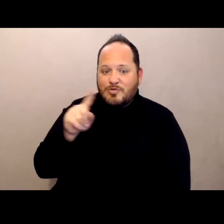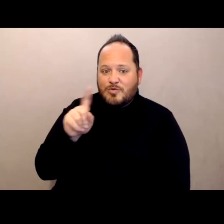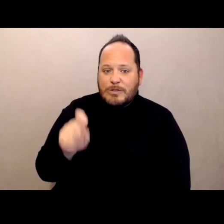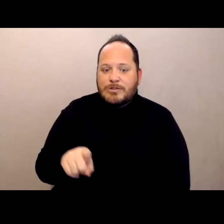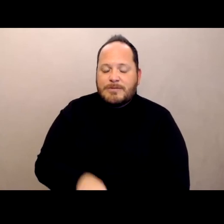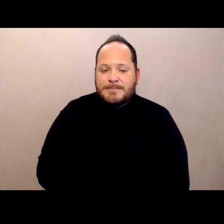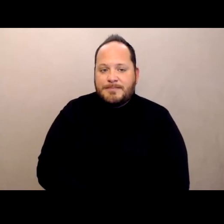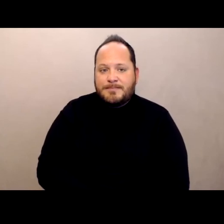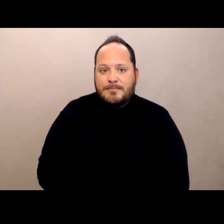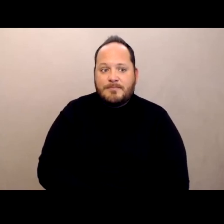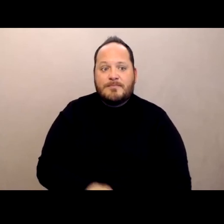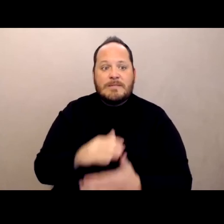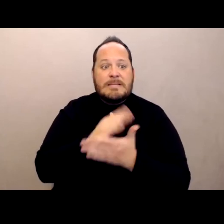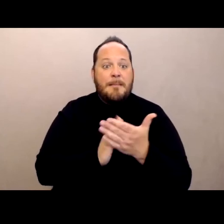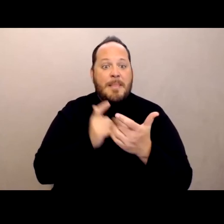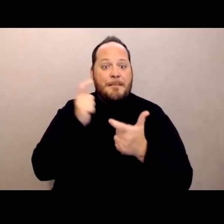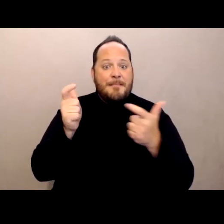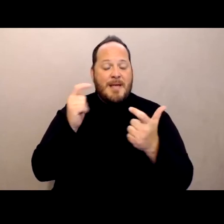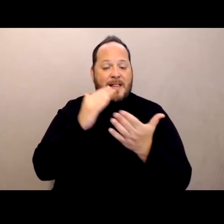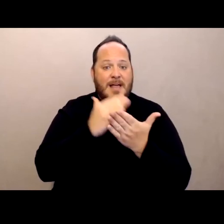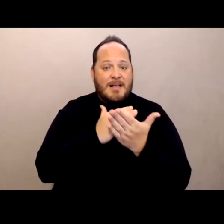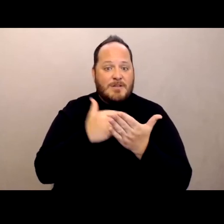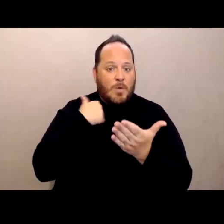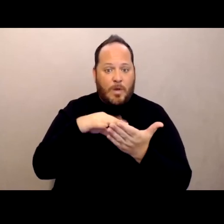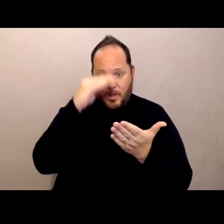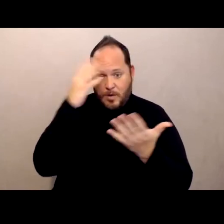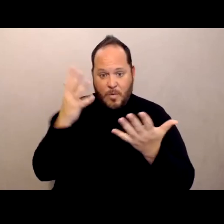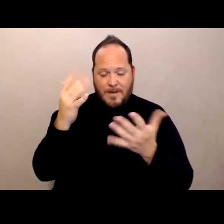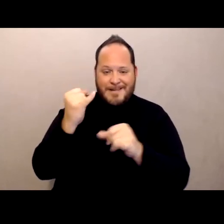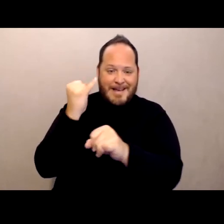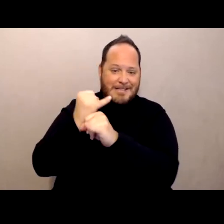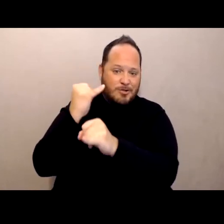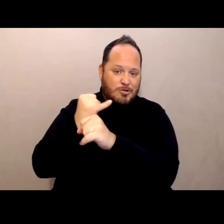Some of the big lessons learned are the institutional model of care is ugly